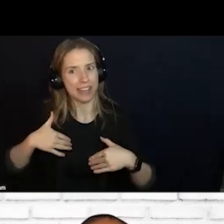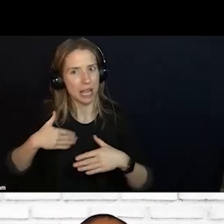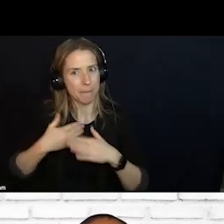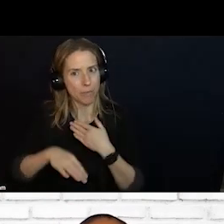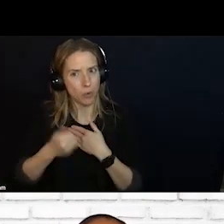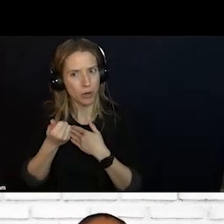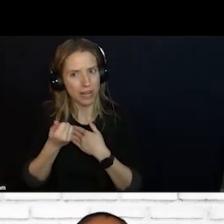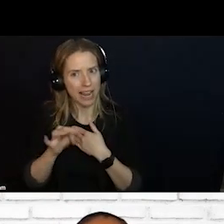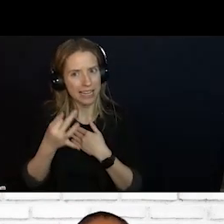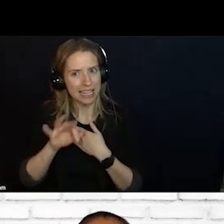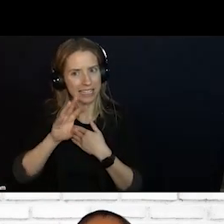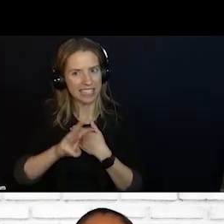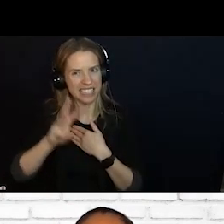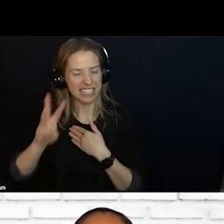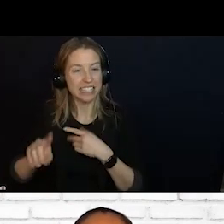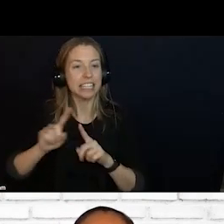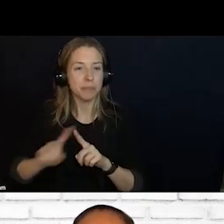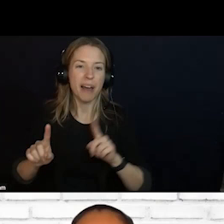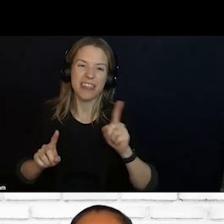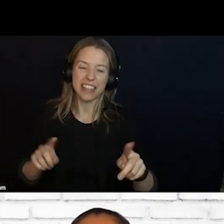IS THAT QUOTE ON THE SCREEN. I WILL NOT READ IT TO YOU,